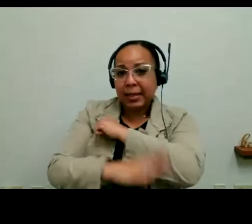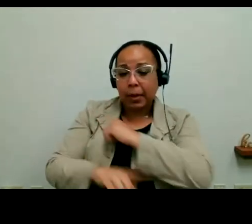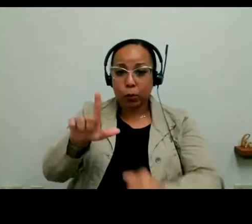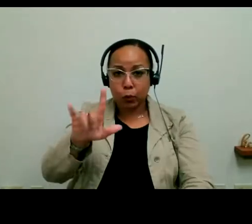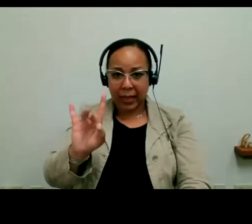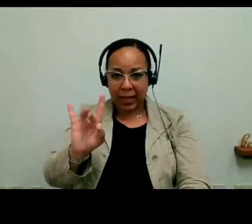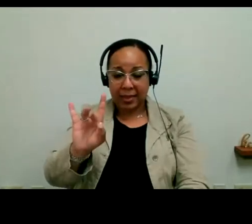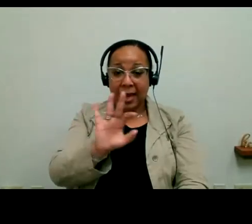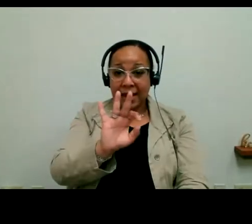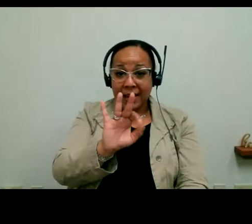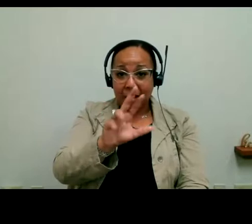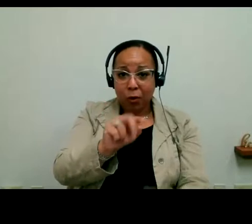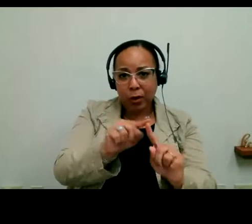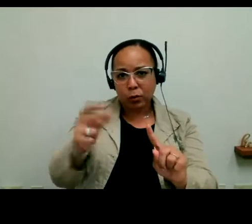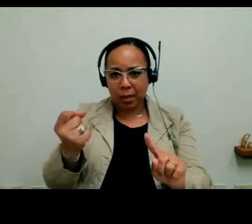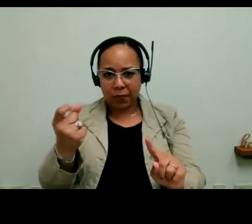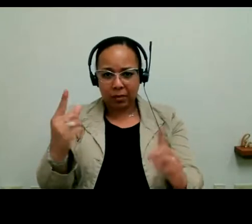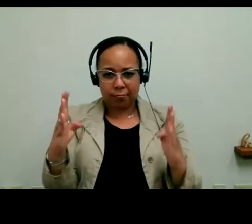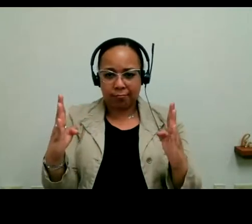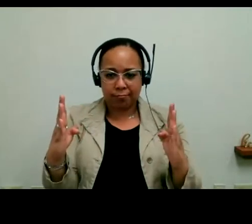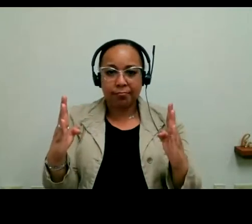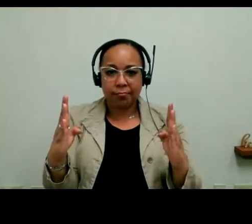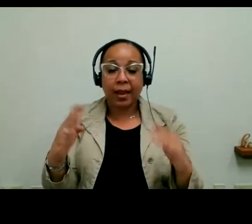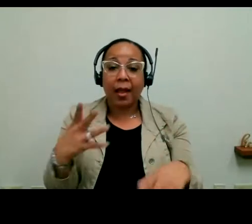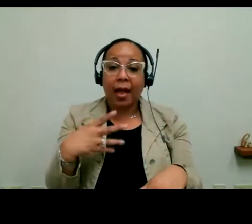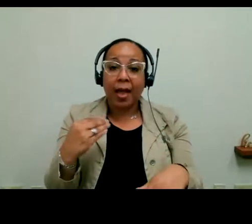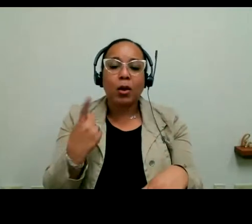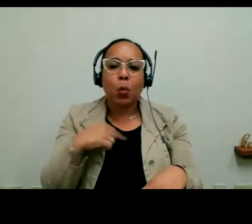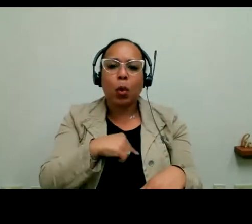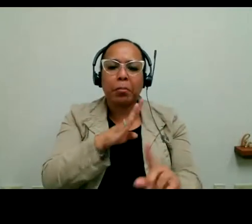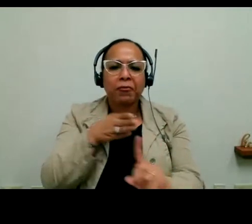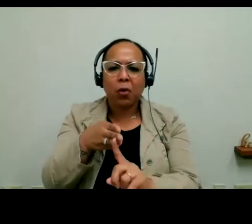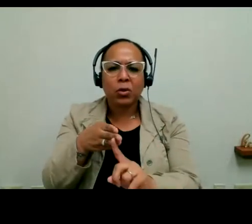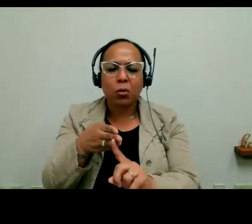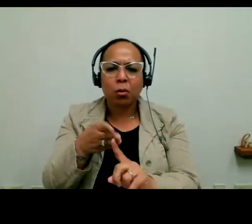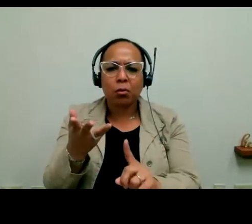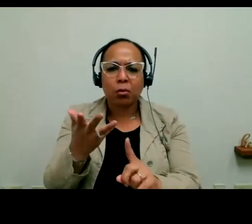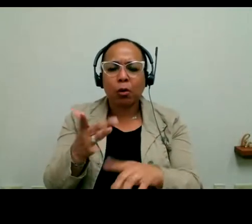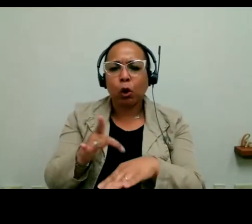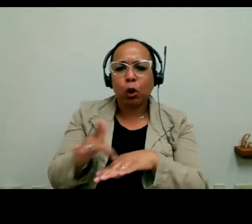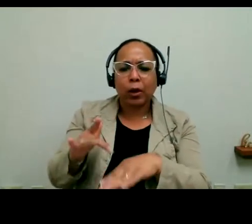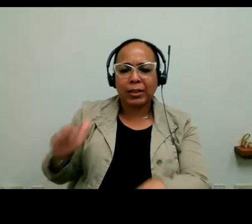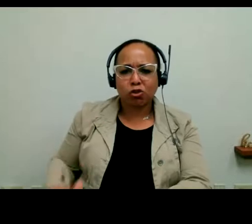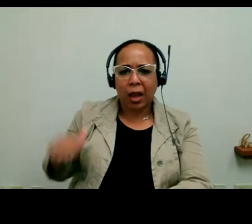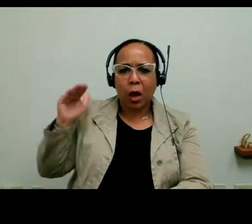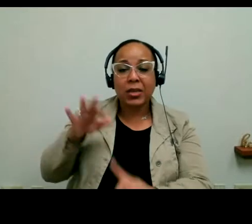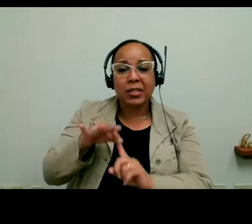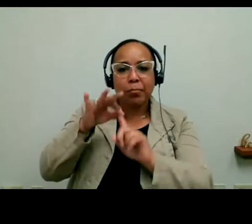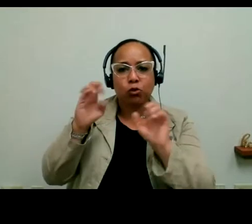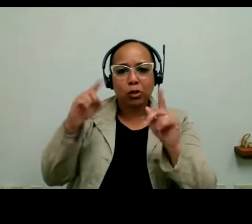11:00. And we're going to be focussing on early childhood special education